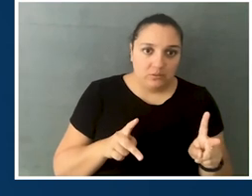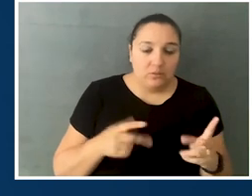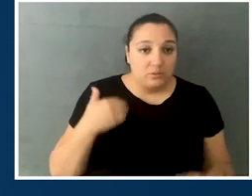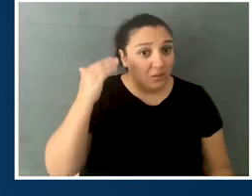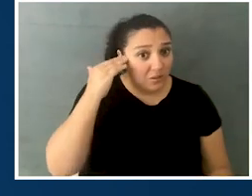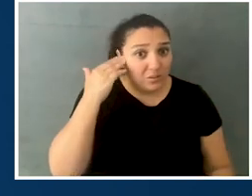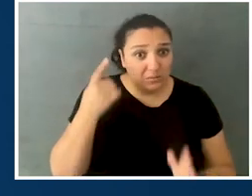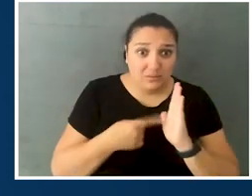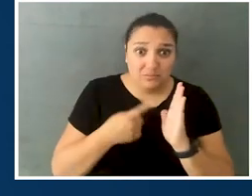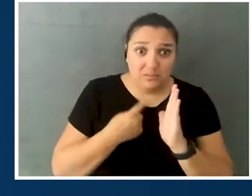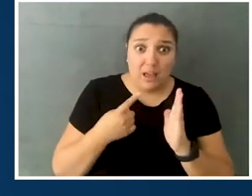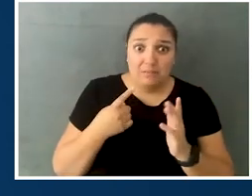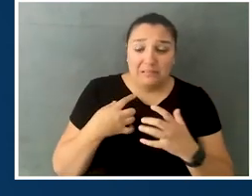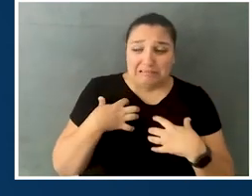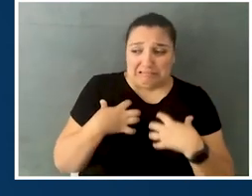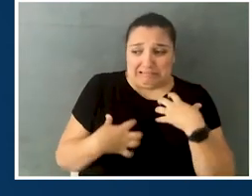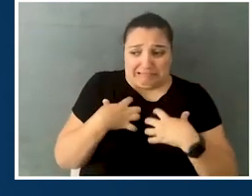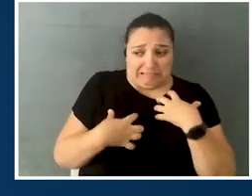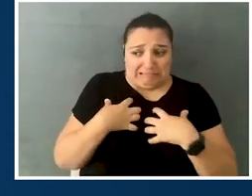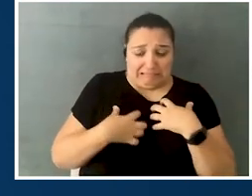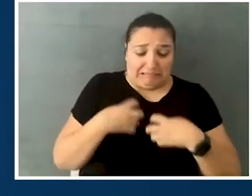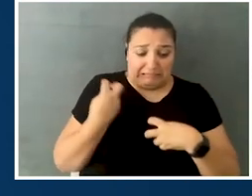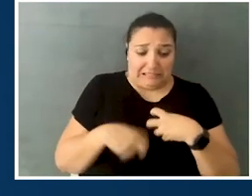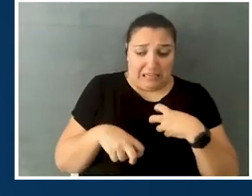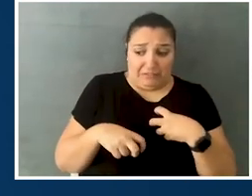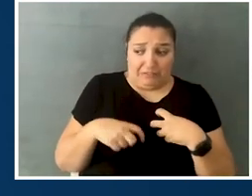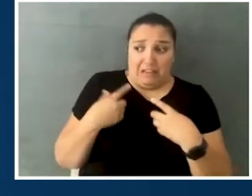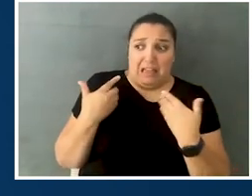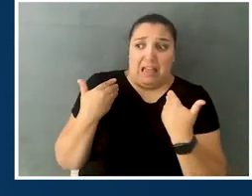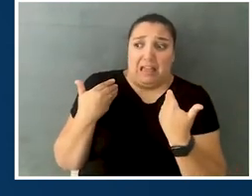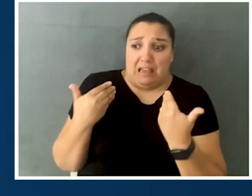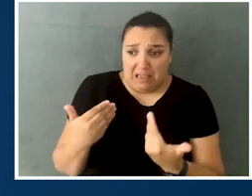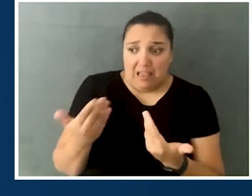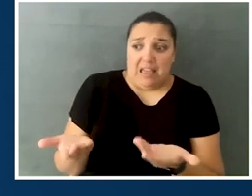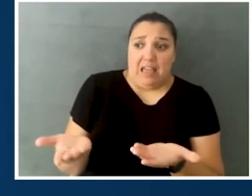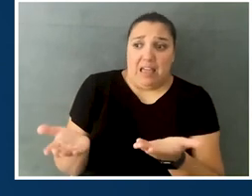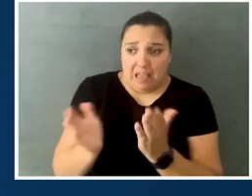to even ask for the accommodation I think is one of the barriers in and of itself,